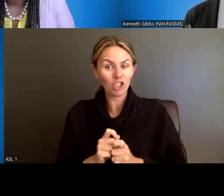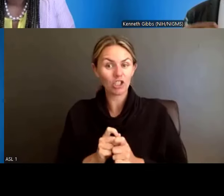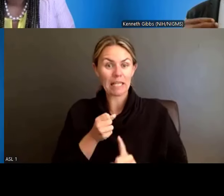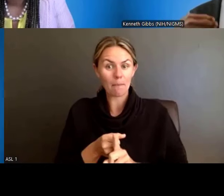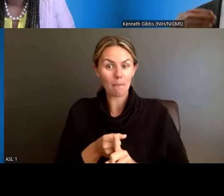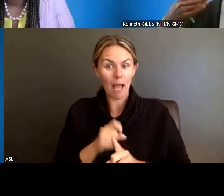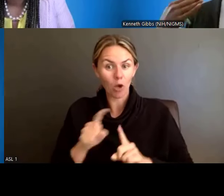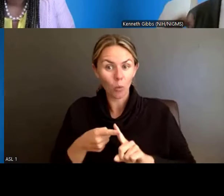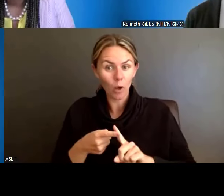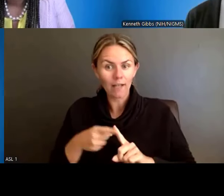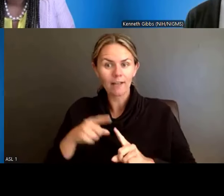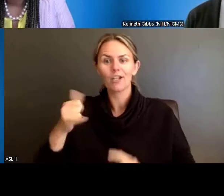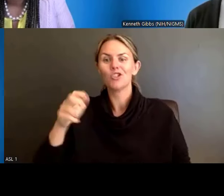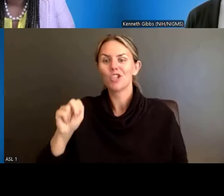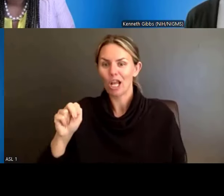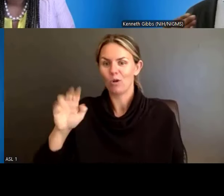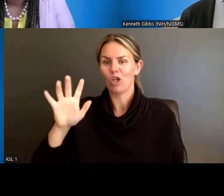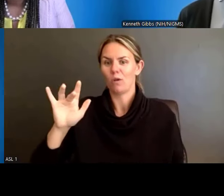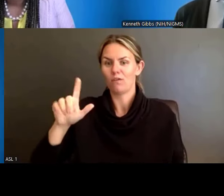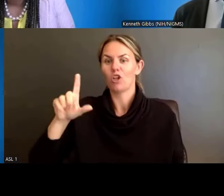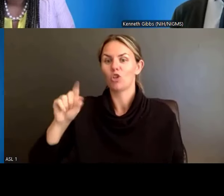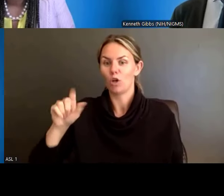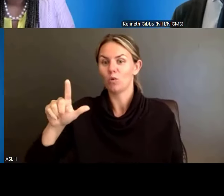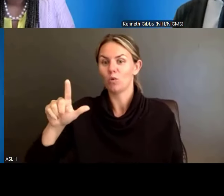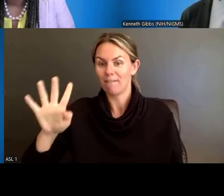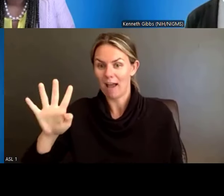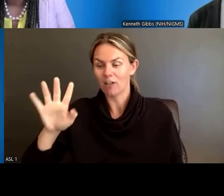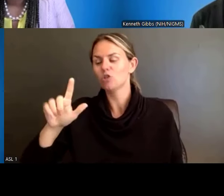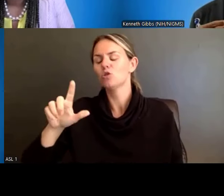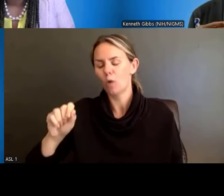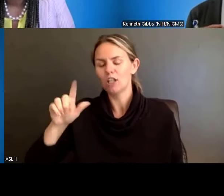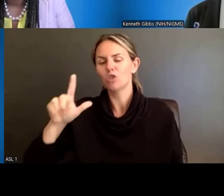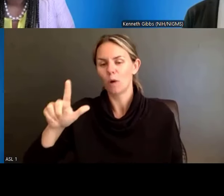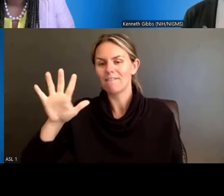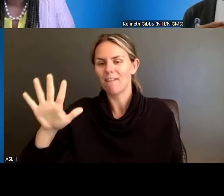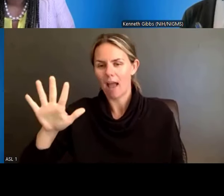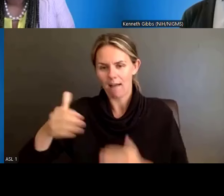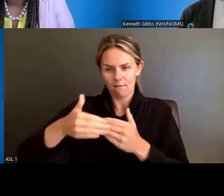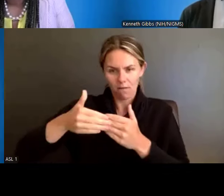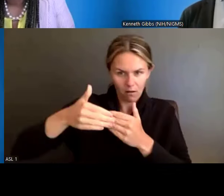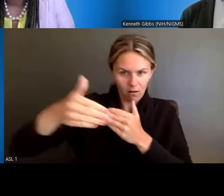you are using the current system and the current tables. You are not -- if you do not follow them,